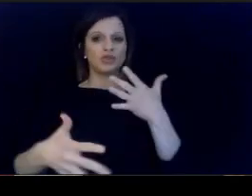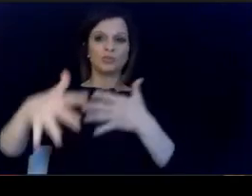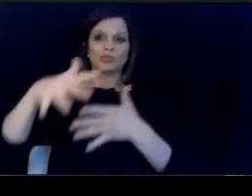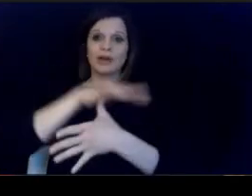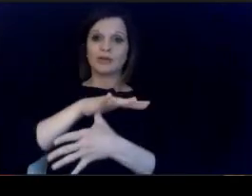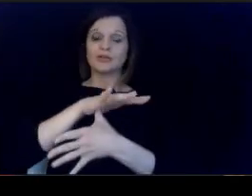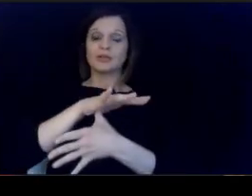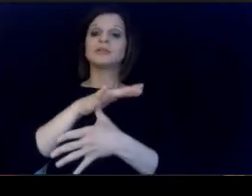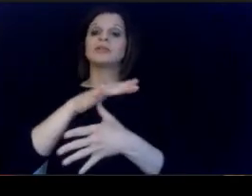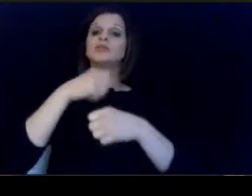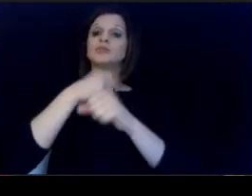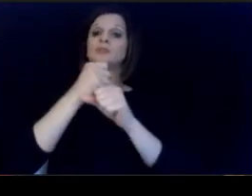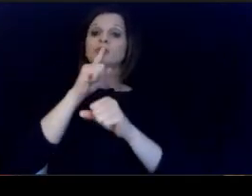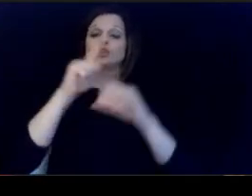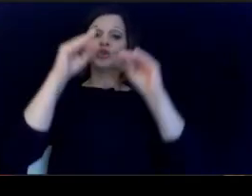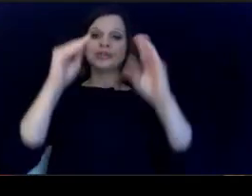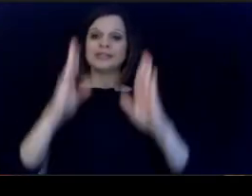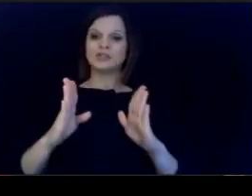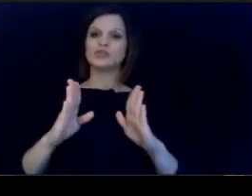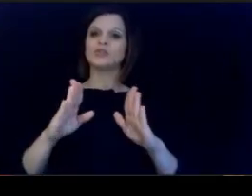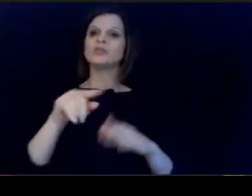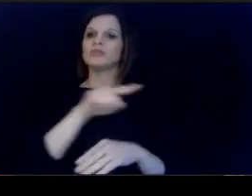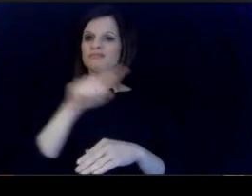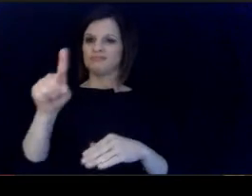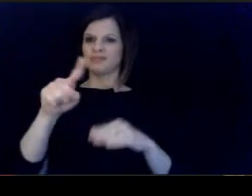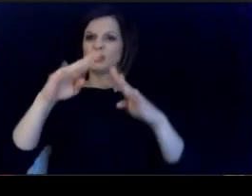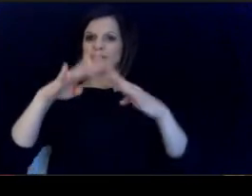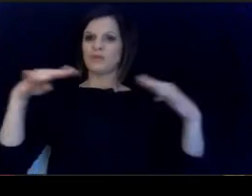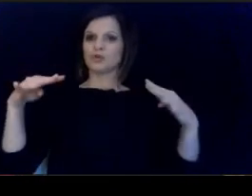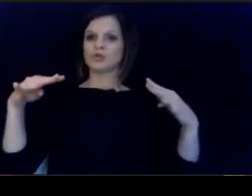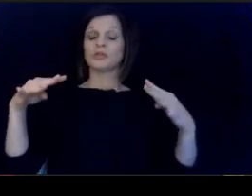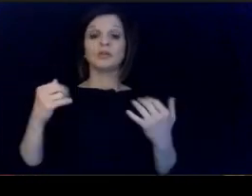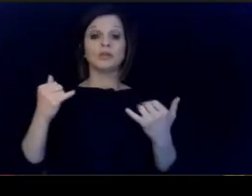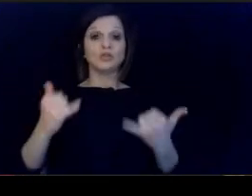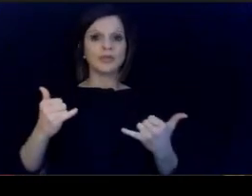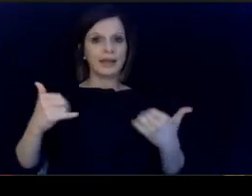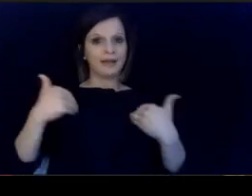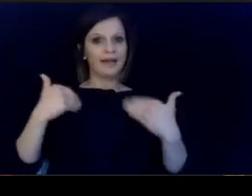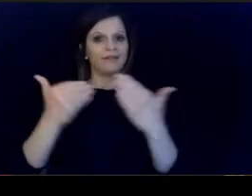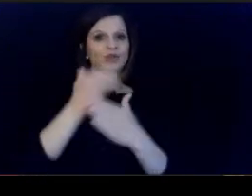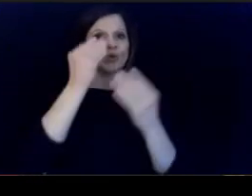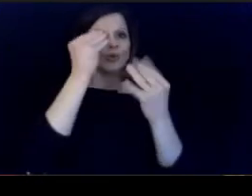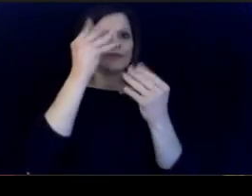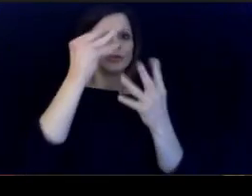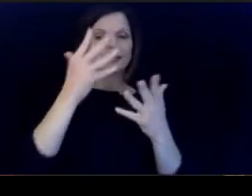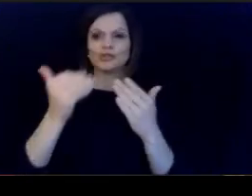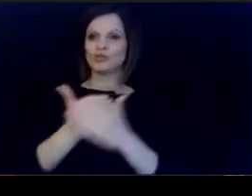diversifying the educator workforce today. we have new details. New progress on.